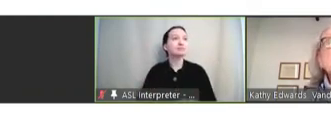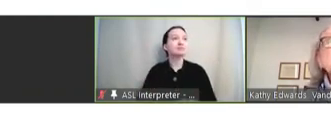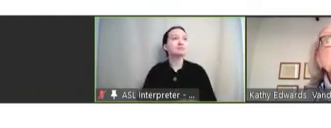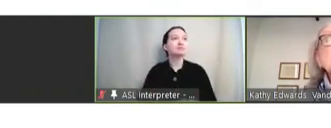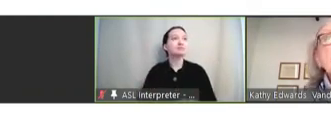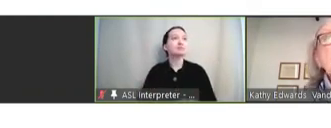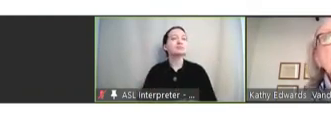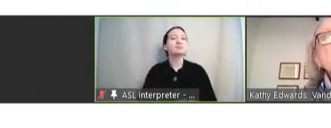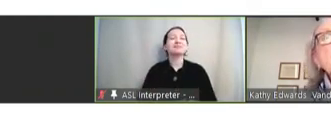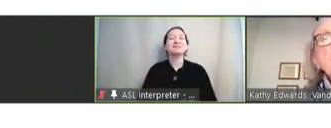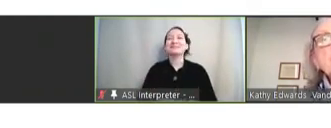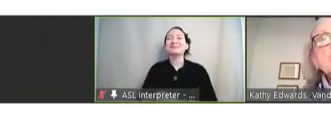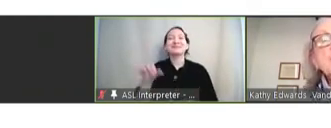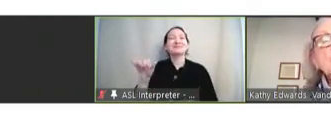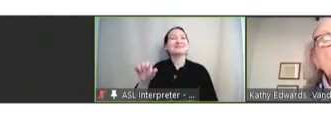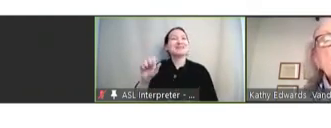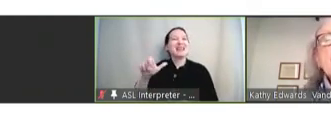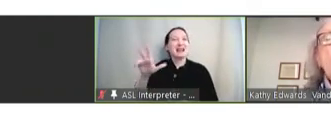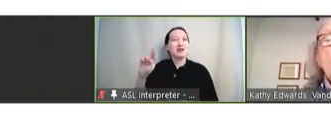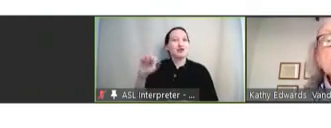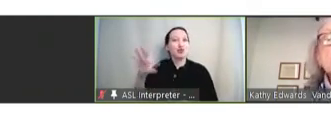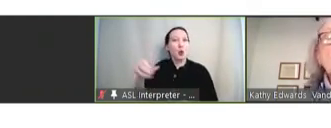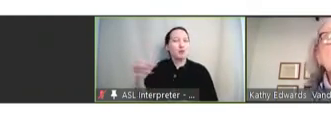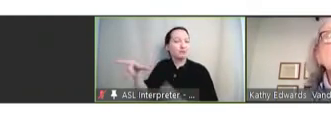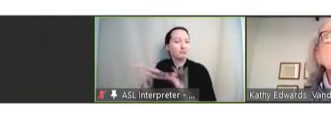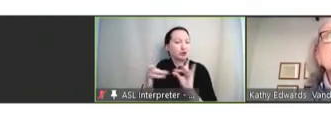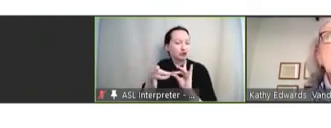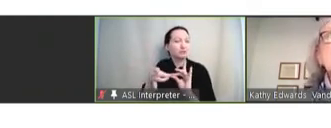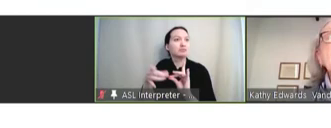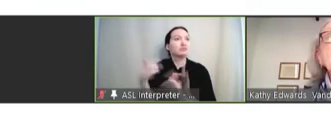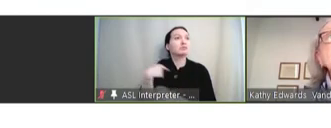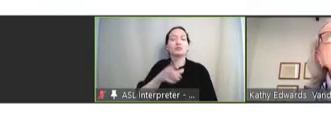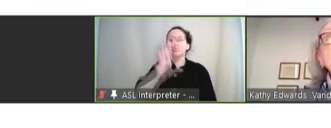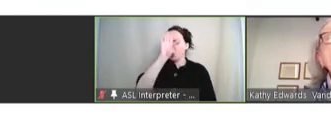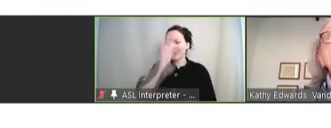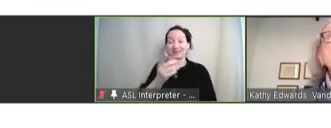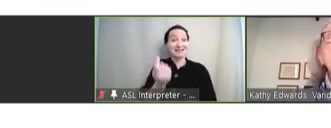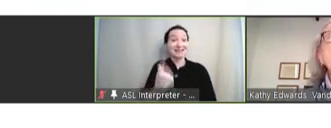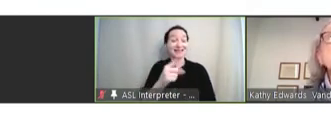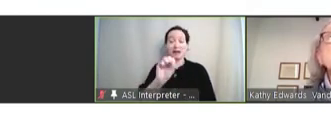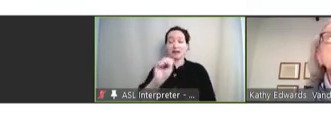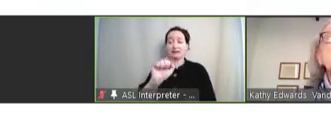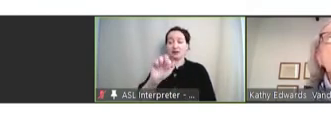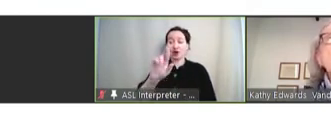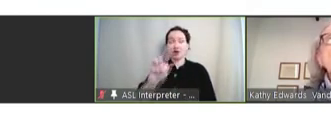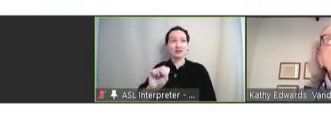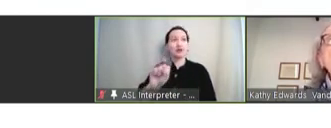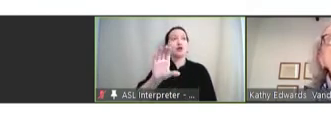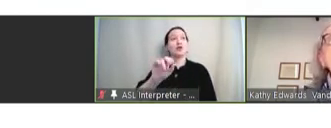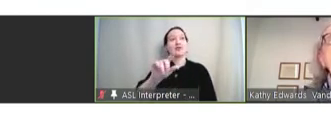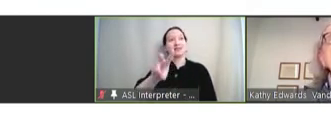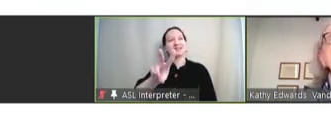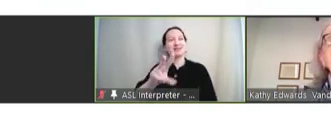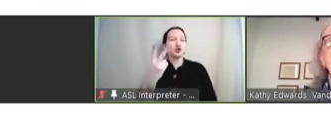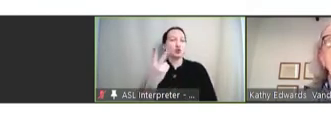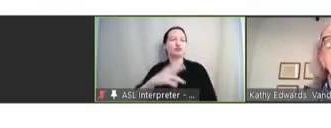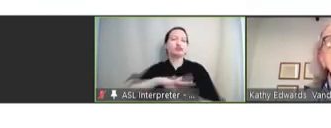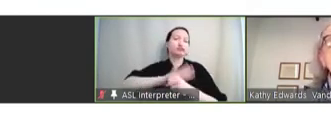Just as Alejandro mentioned, we also understand that the SARS-CoV-2 or the COVID outbreak has